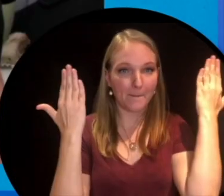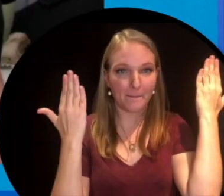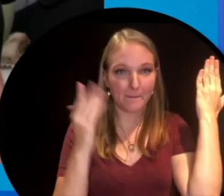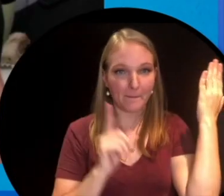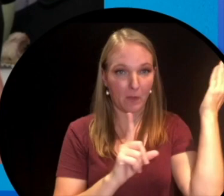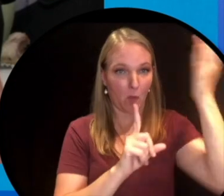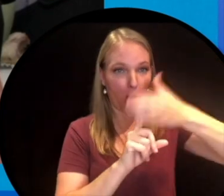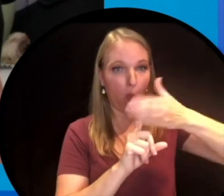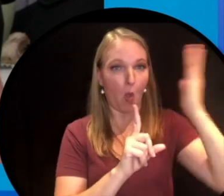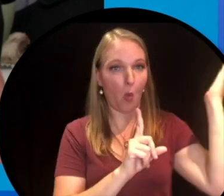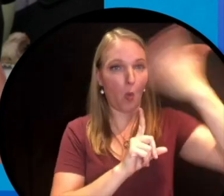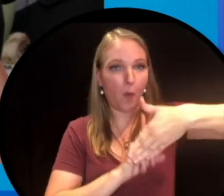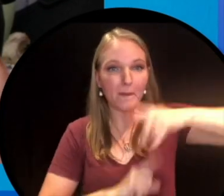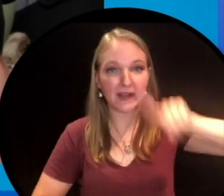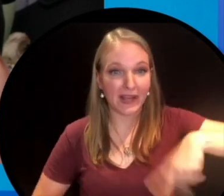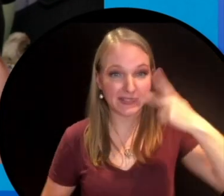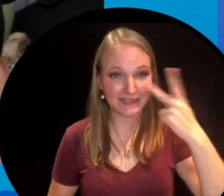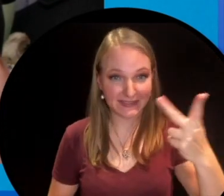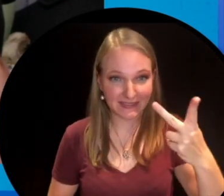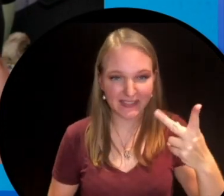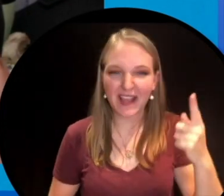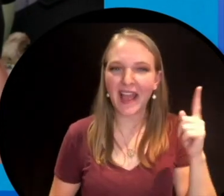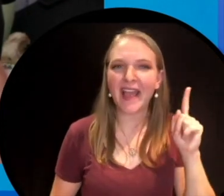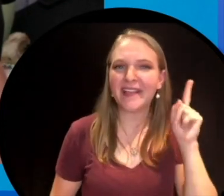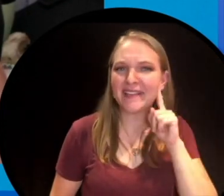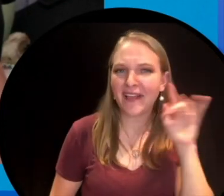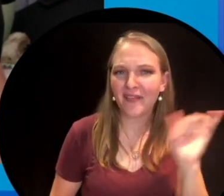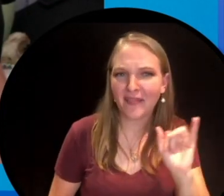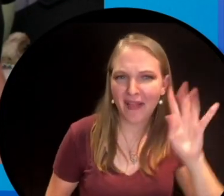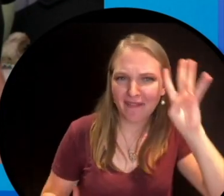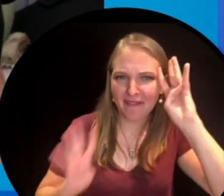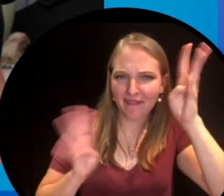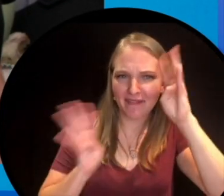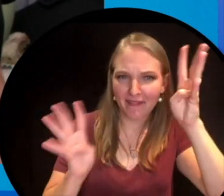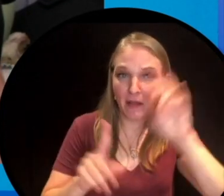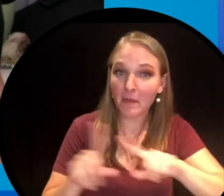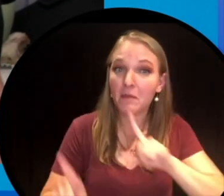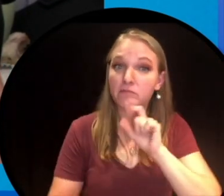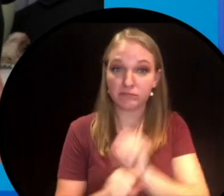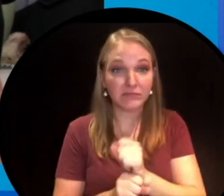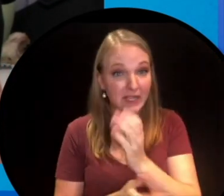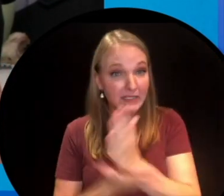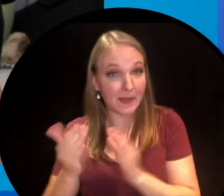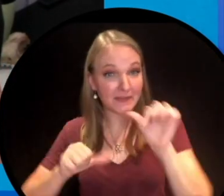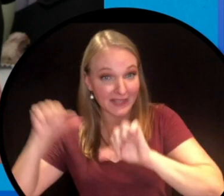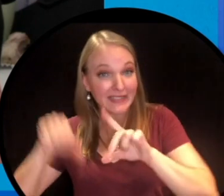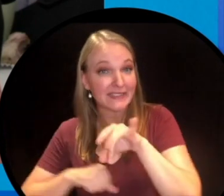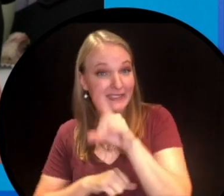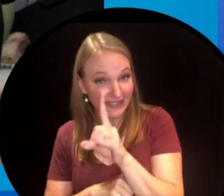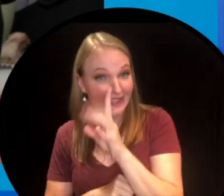out of a fantasy and a little bit, it is but the truth is scientists now have actually invented